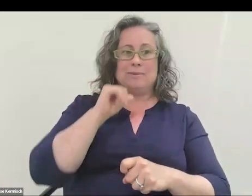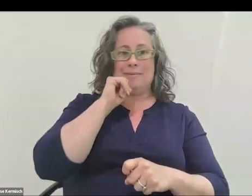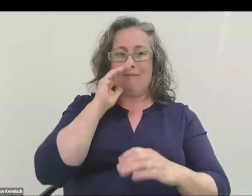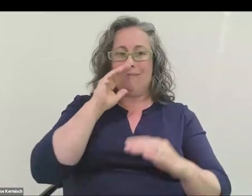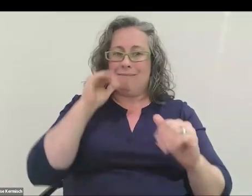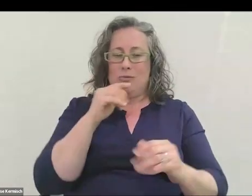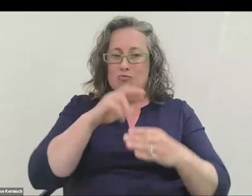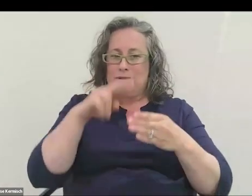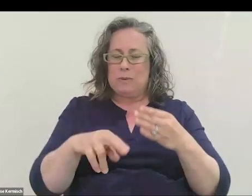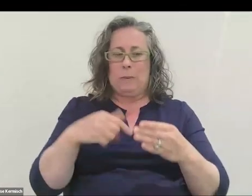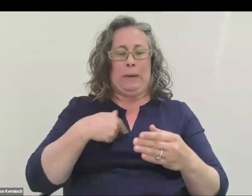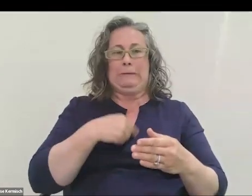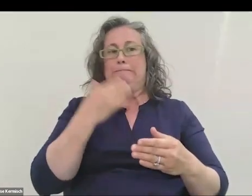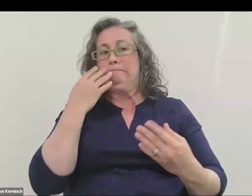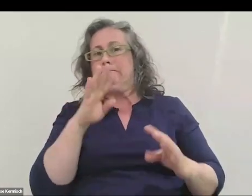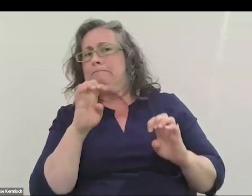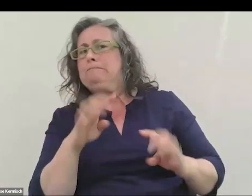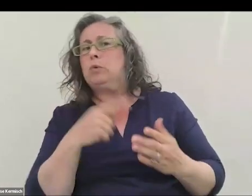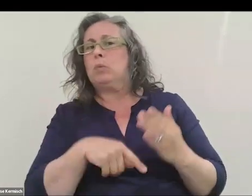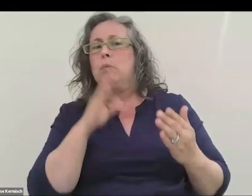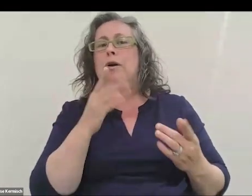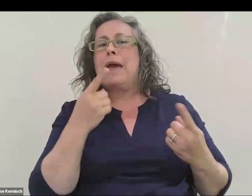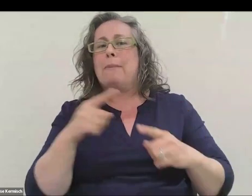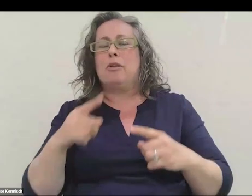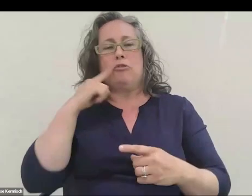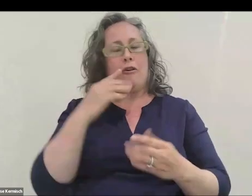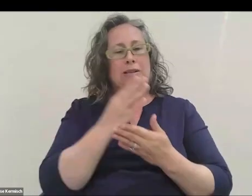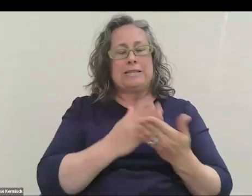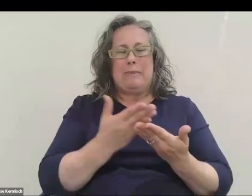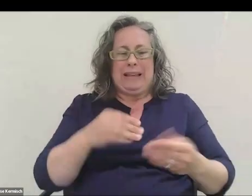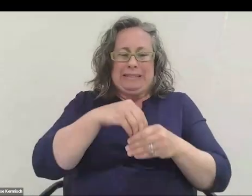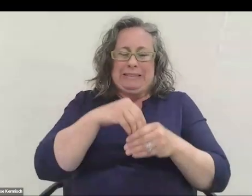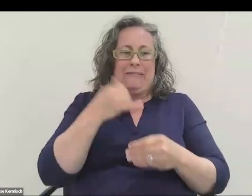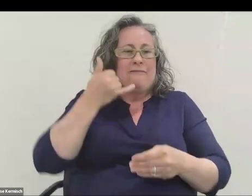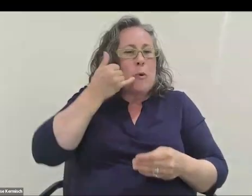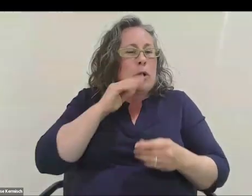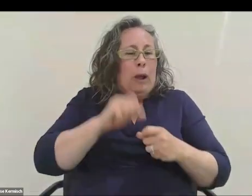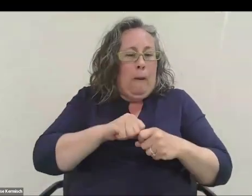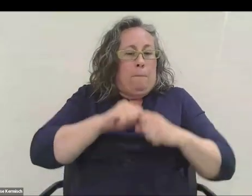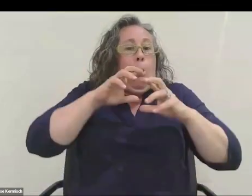We didn't know what would happen. We thought maybe some capacitors in the phone would blow up or the phone would overheat